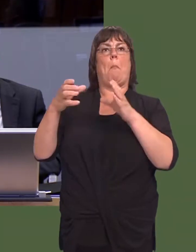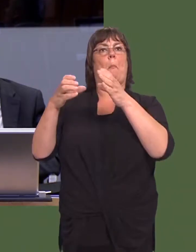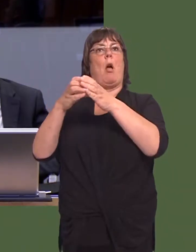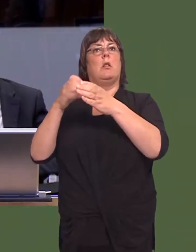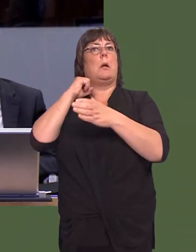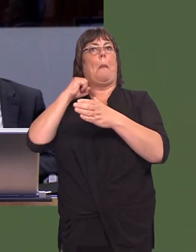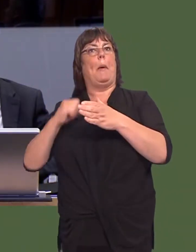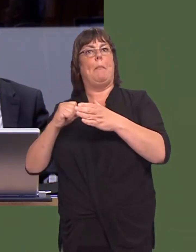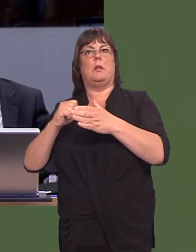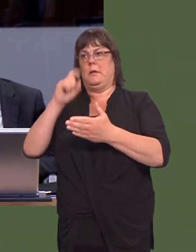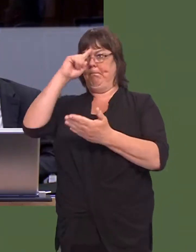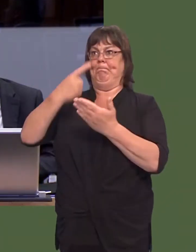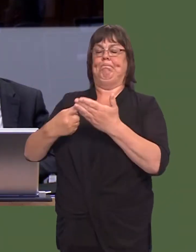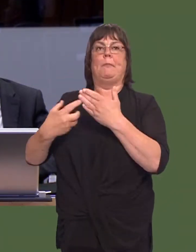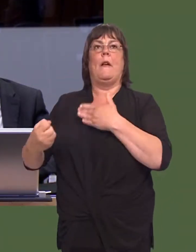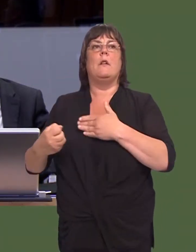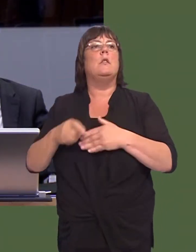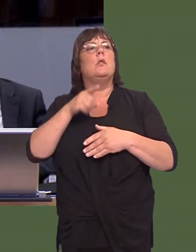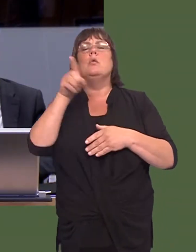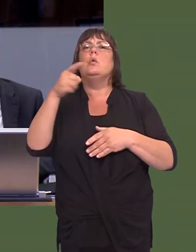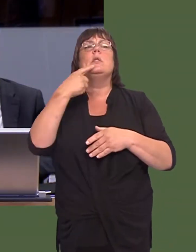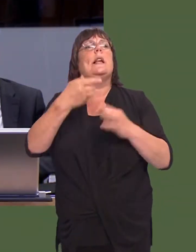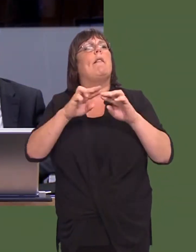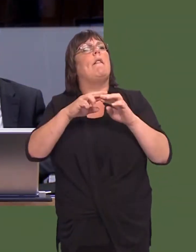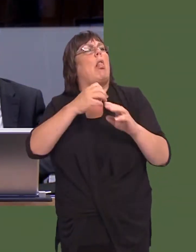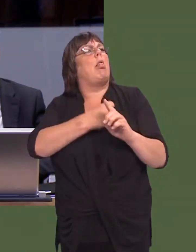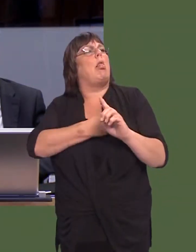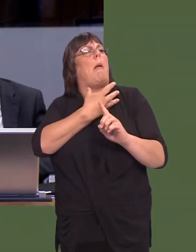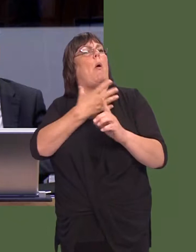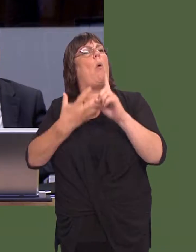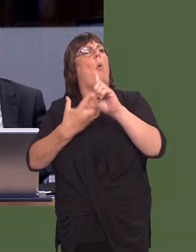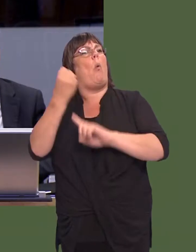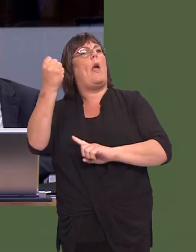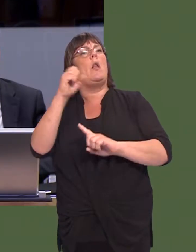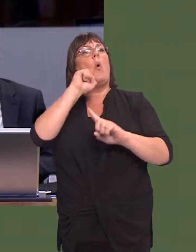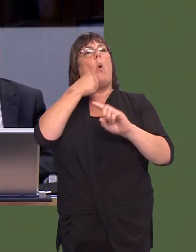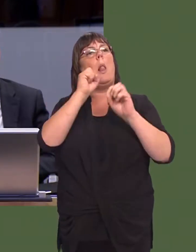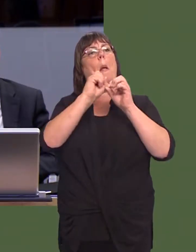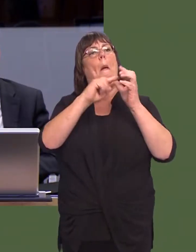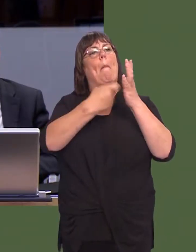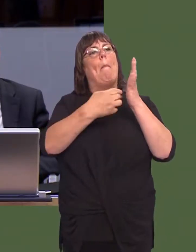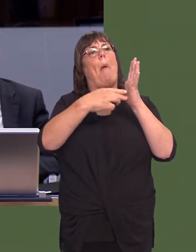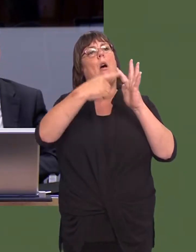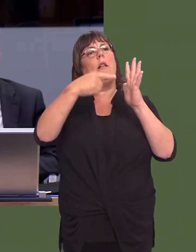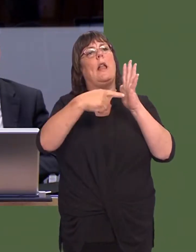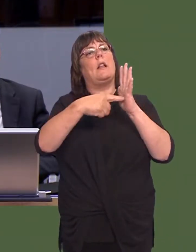yesterday, in your role as First Minister, said that Labour, if they were to win on Thursday, would get rid of the Barnett formula.